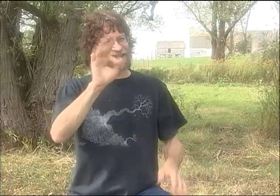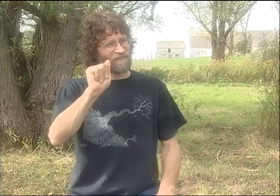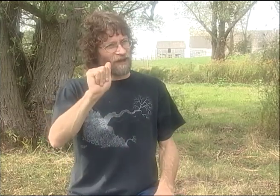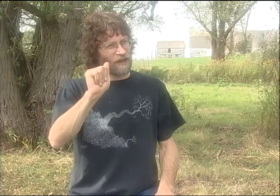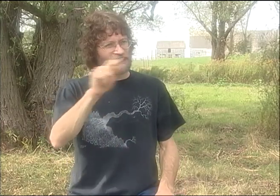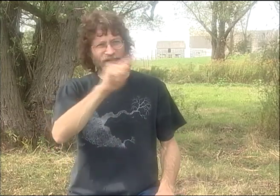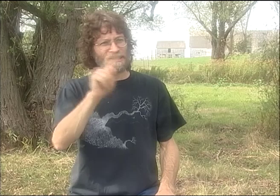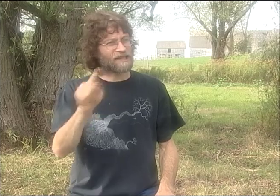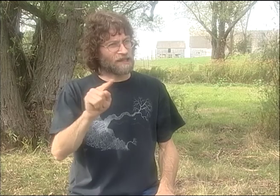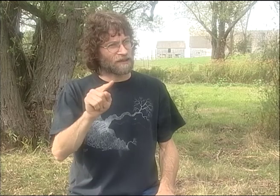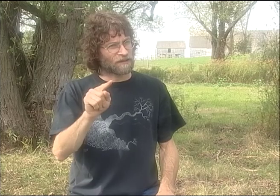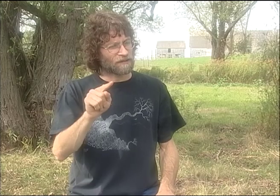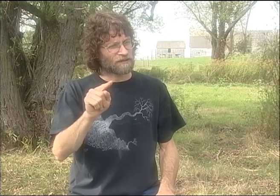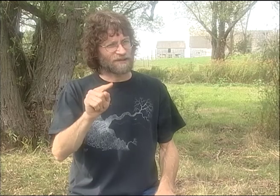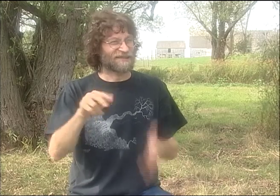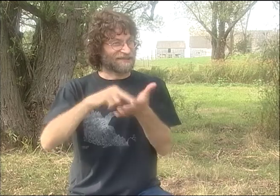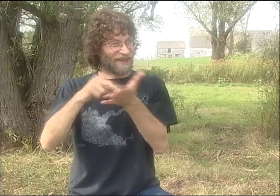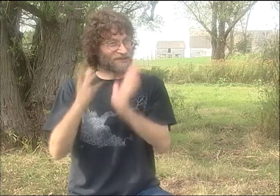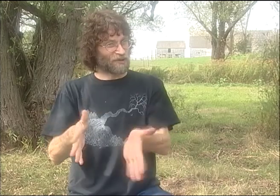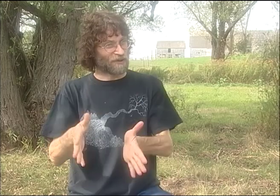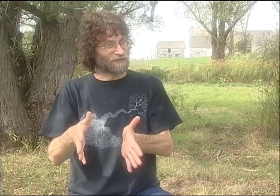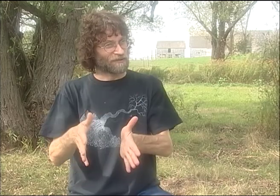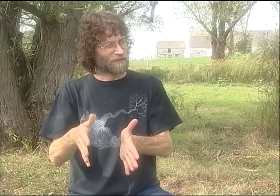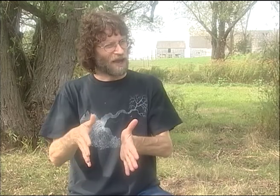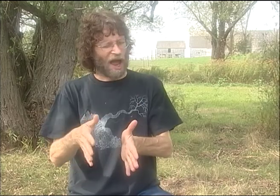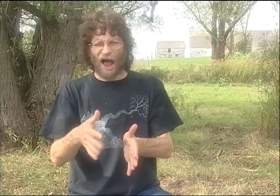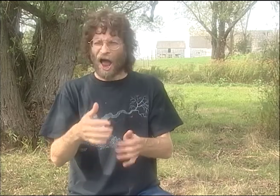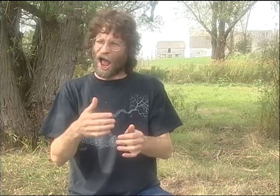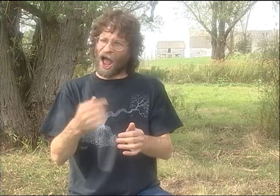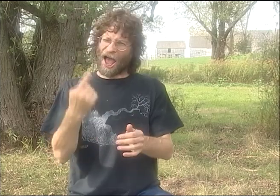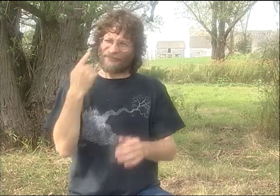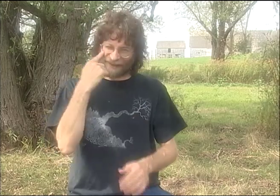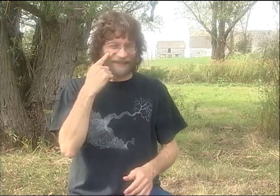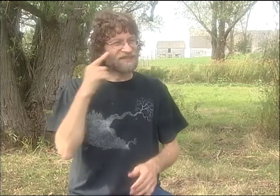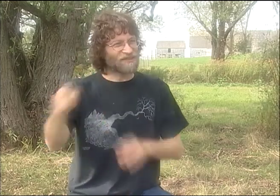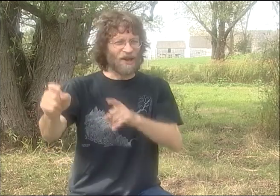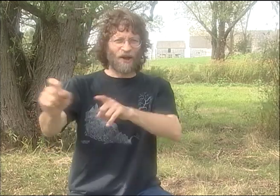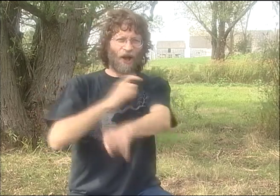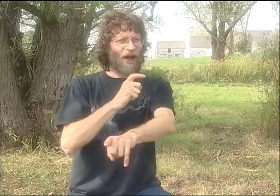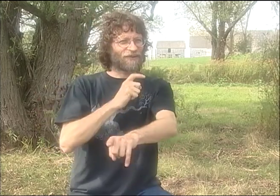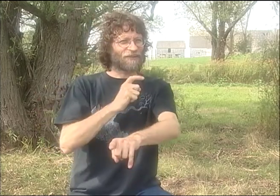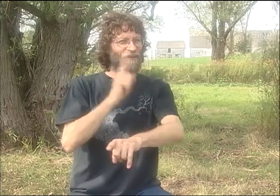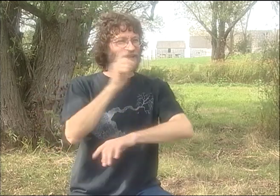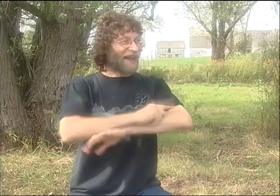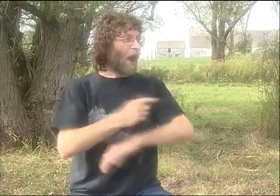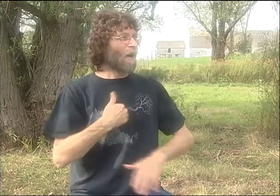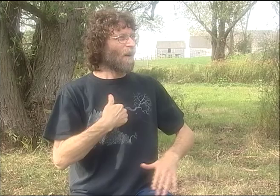I AM TALENTED IN MANY OTHER THINGS, BUT THAT IS NOT ONE OF THEM. SO STEFA Z,